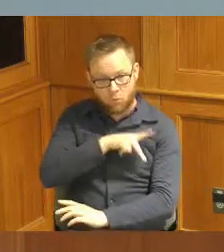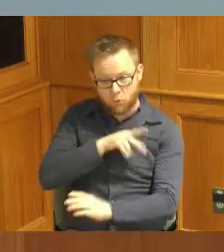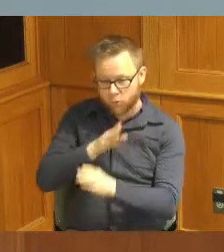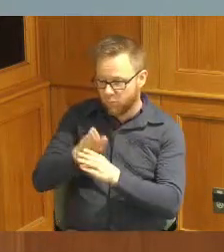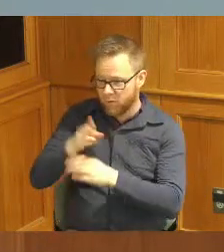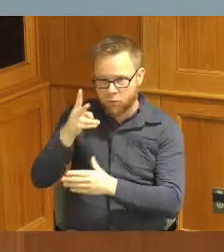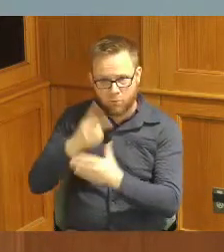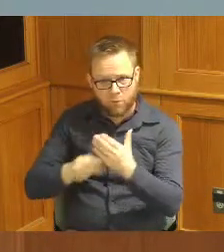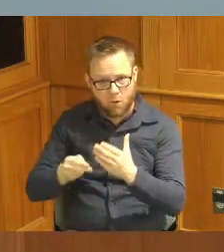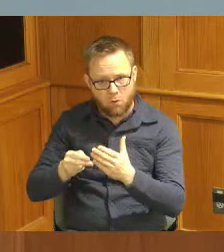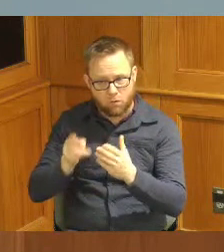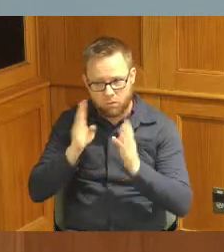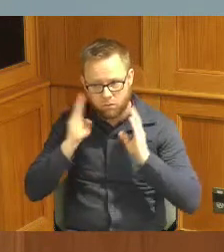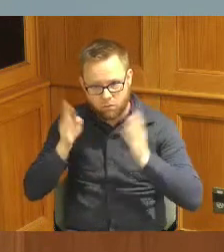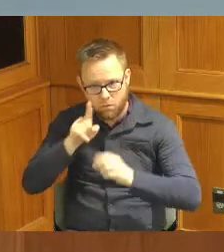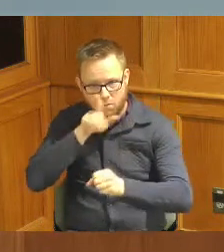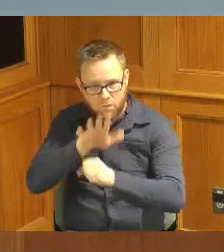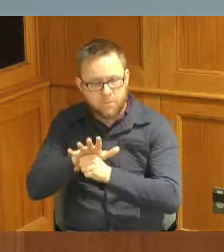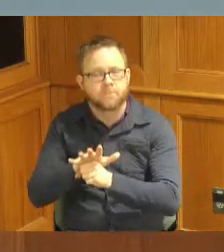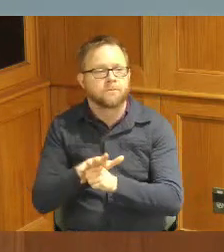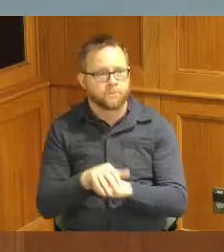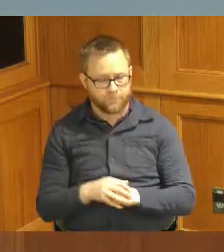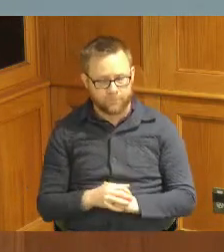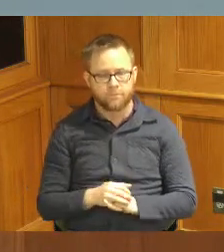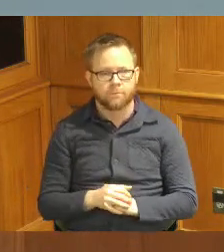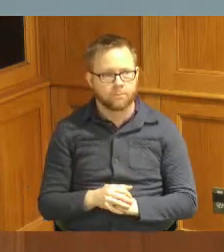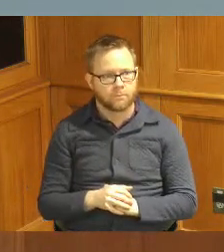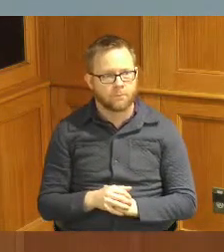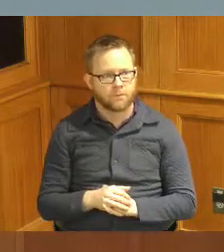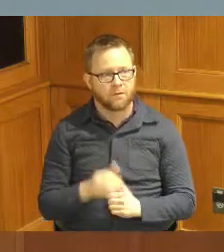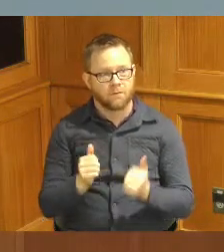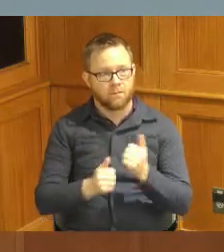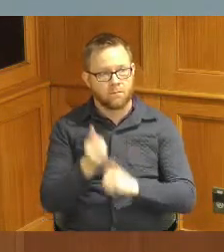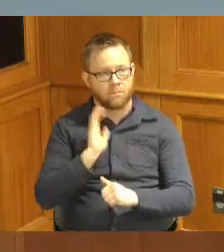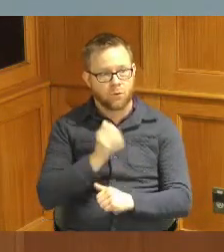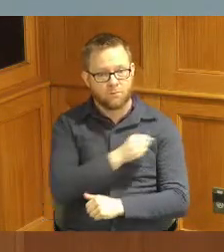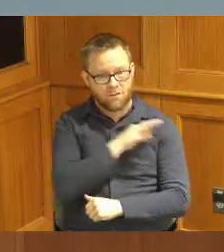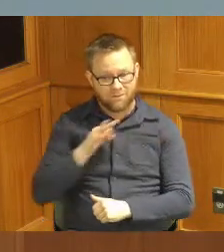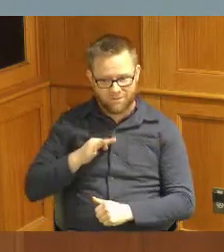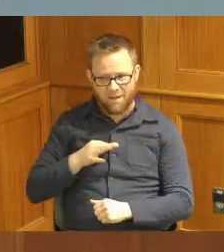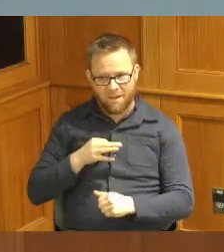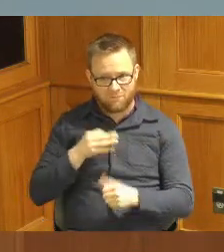to the level of where you know this most of our staff have master's degrees and Engineering